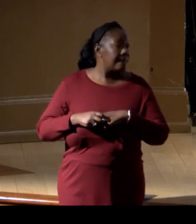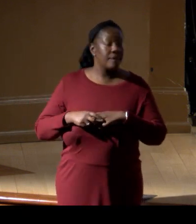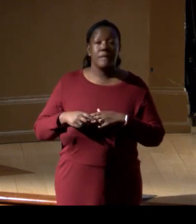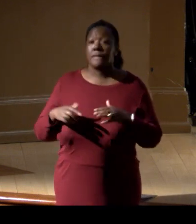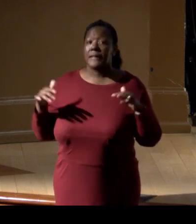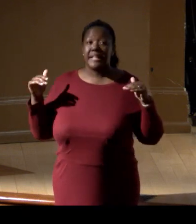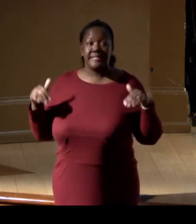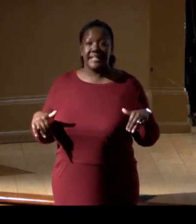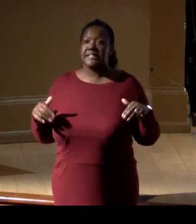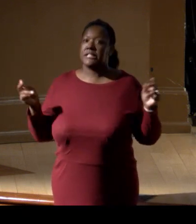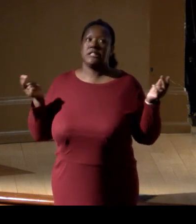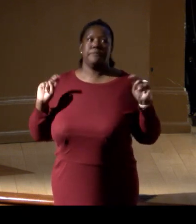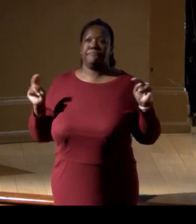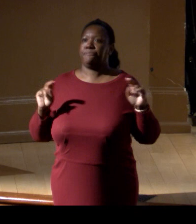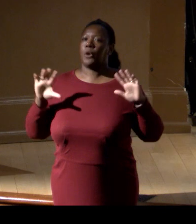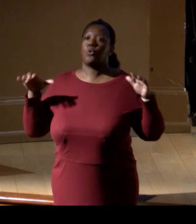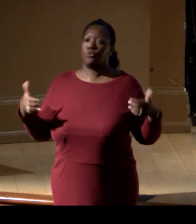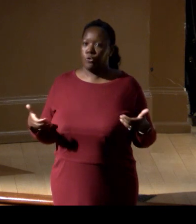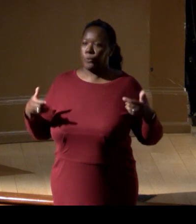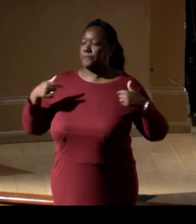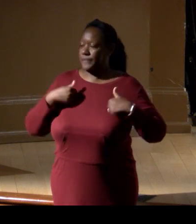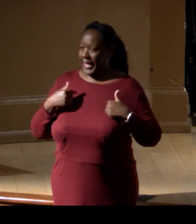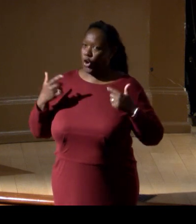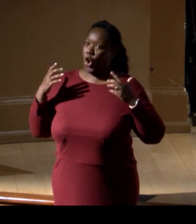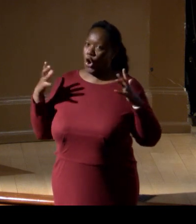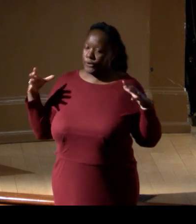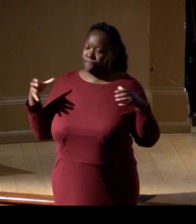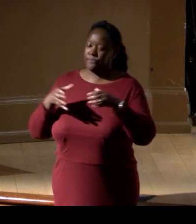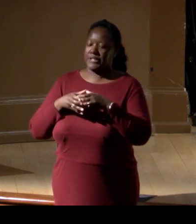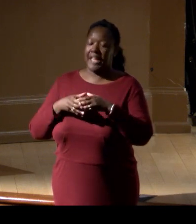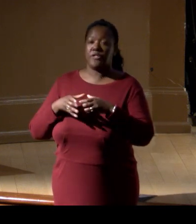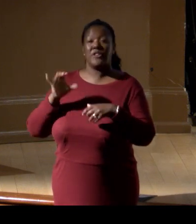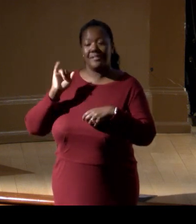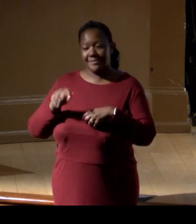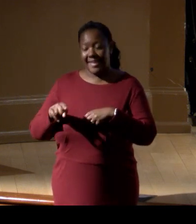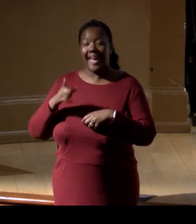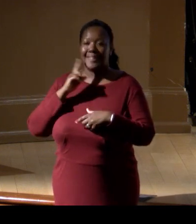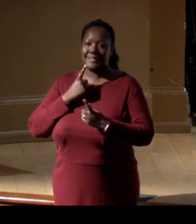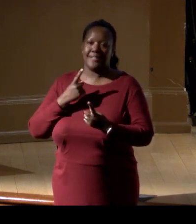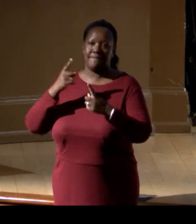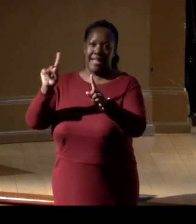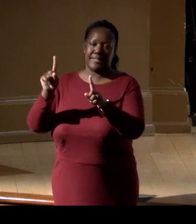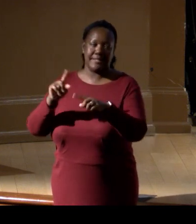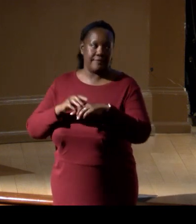that's going up together we have found has been really effective, at least for the Hill piece,